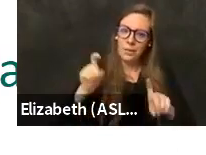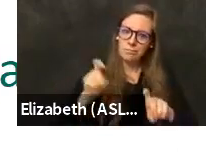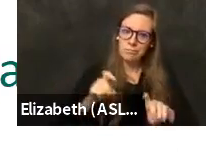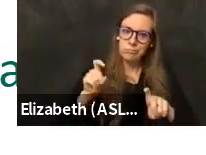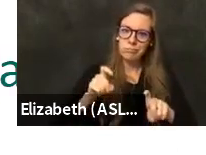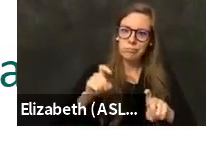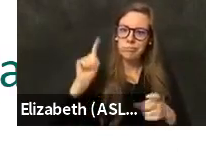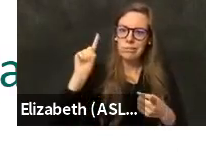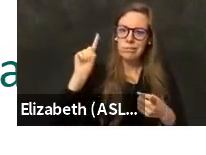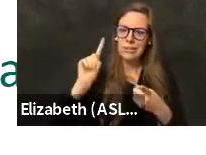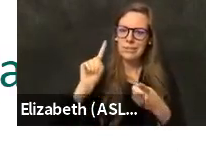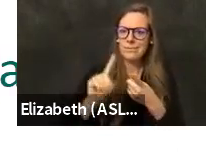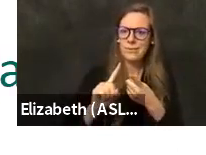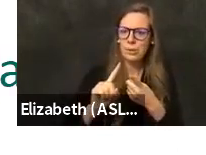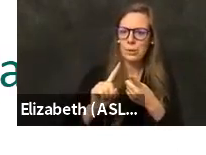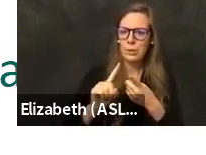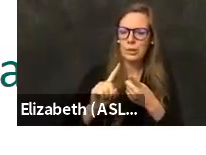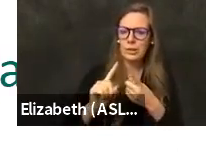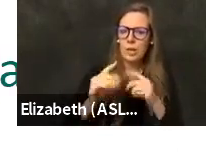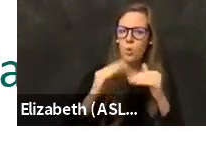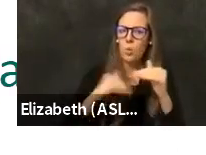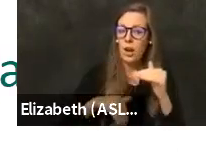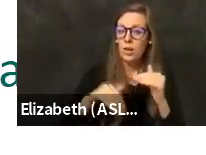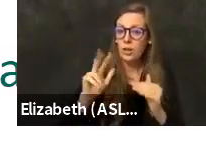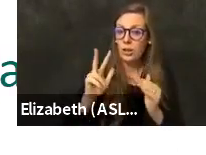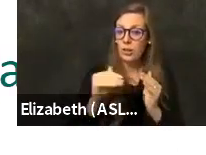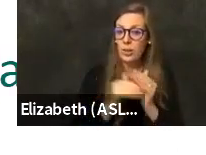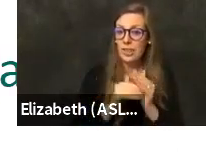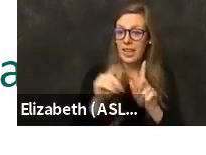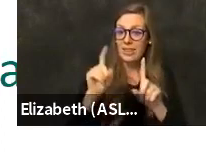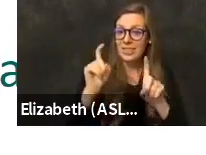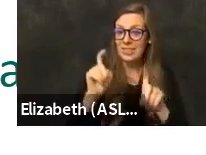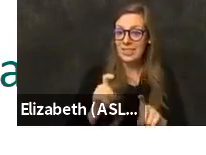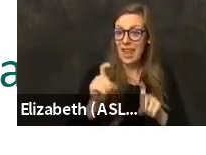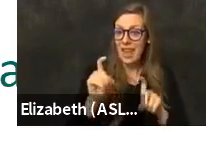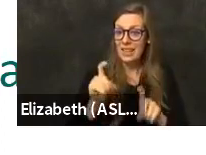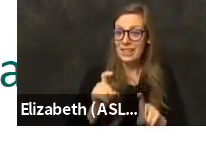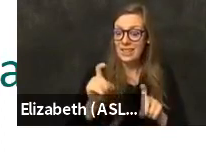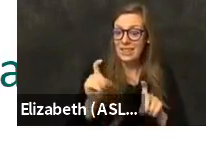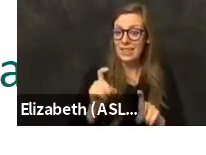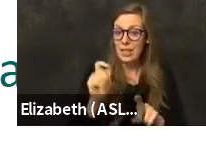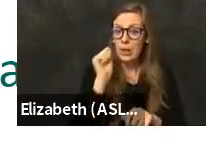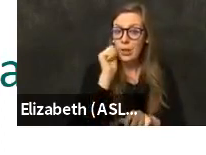people there under the three thousand two hundred dollars per day that we're doing,